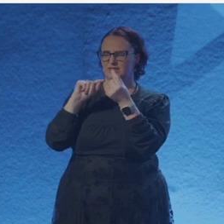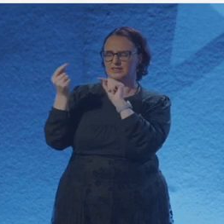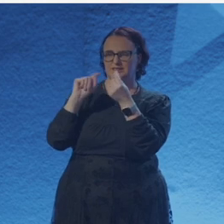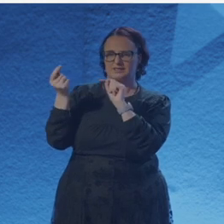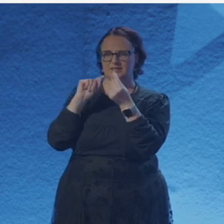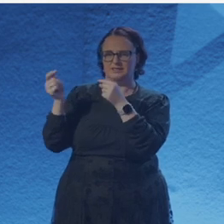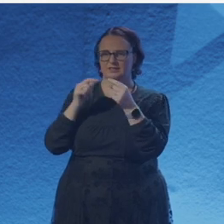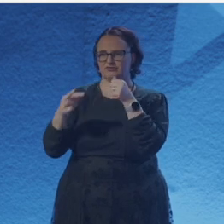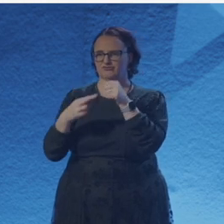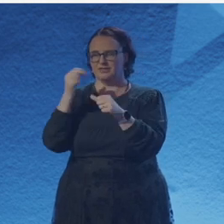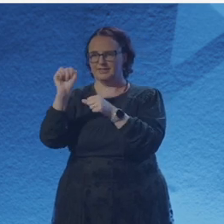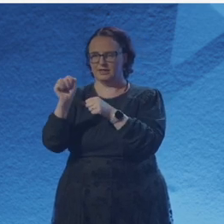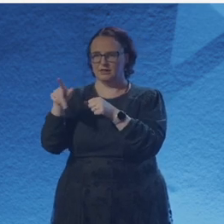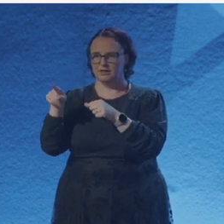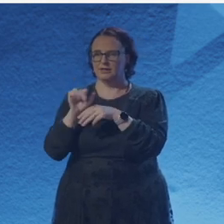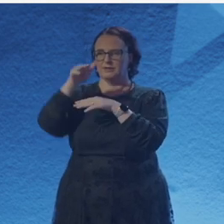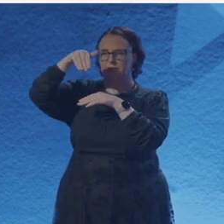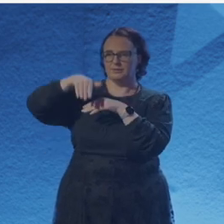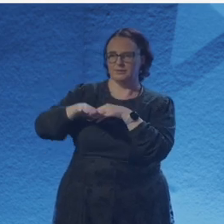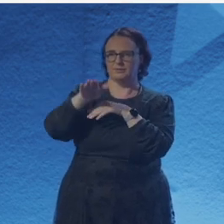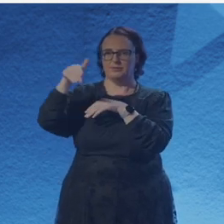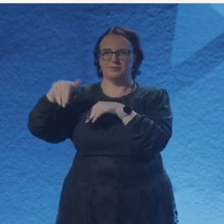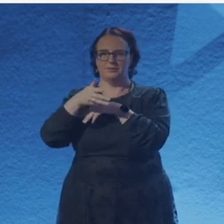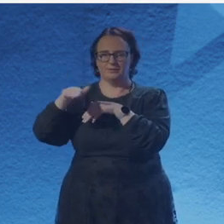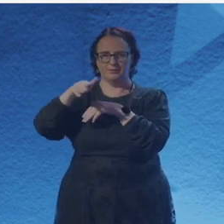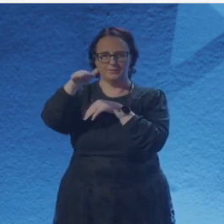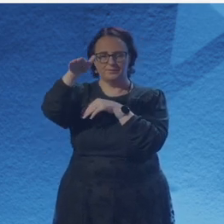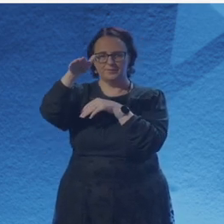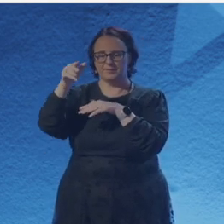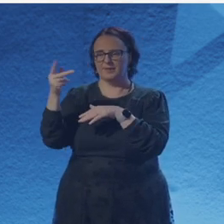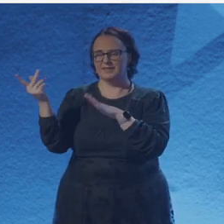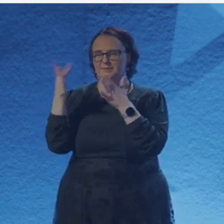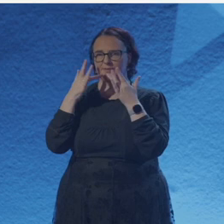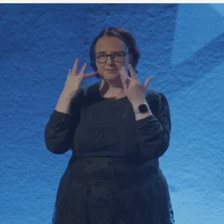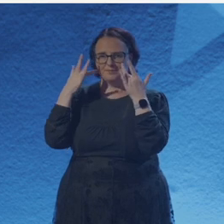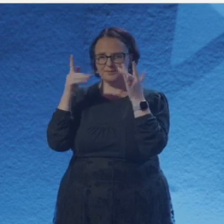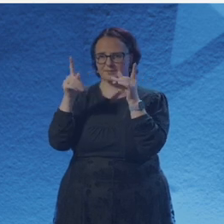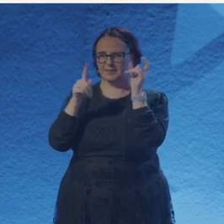stars impossibly close and bright. Acting